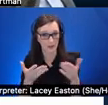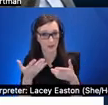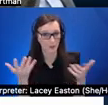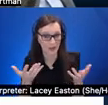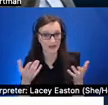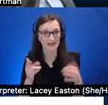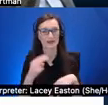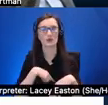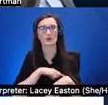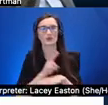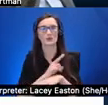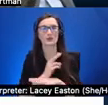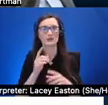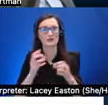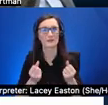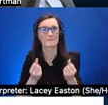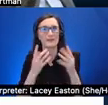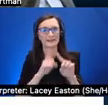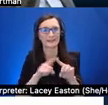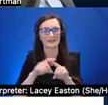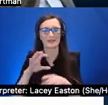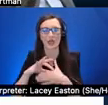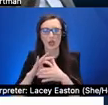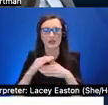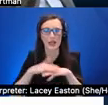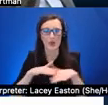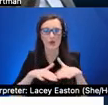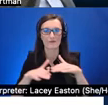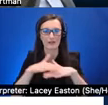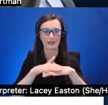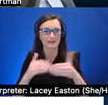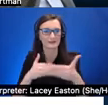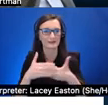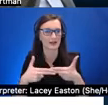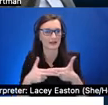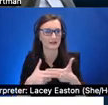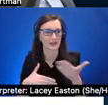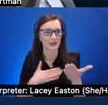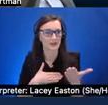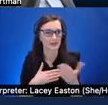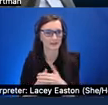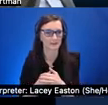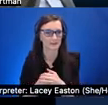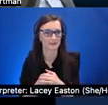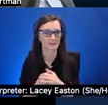aware overlays um uh actual next slide please jeremy and uh then to play the video be great